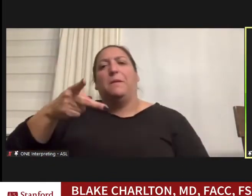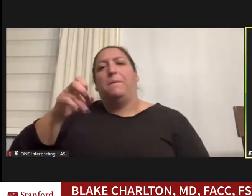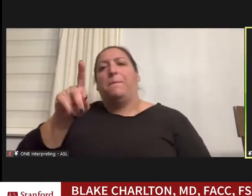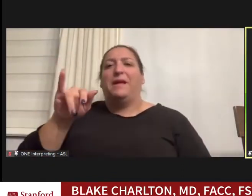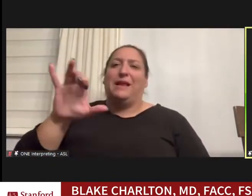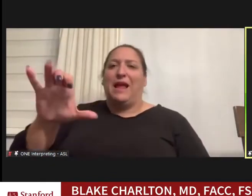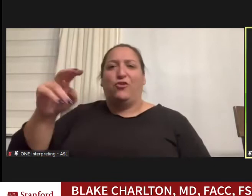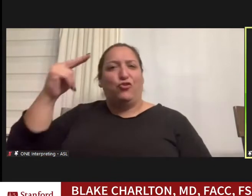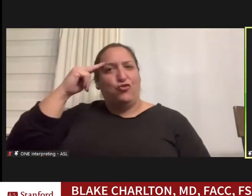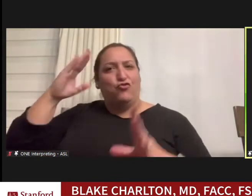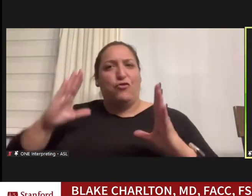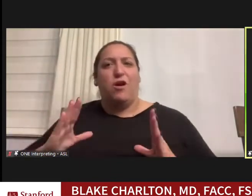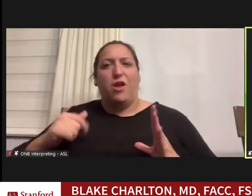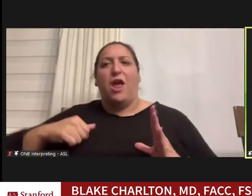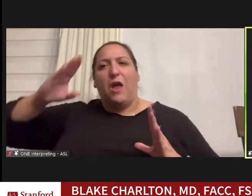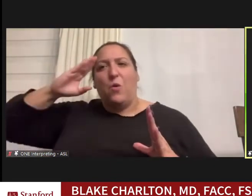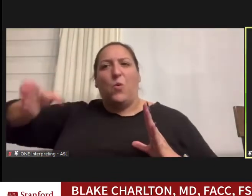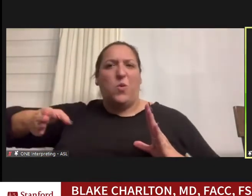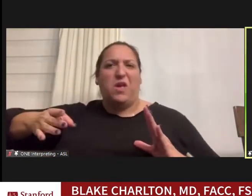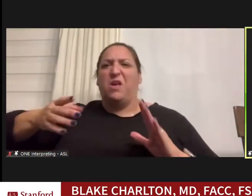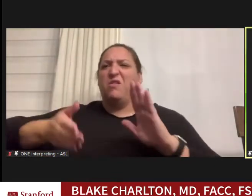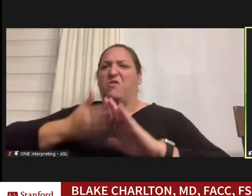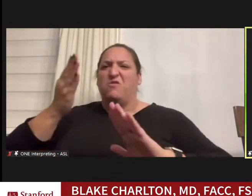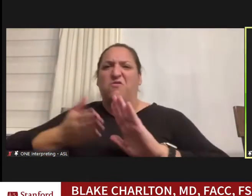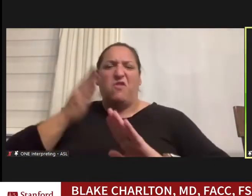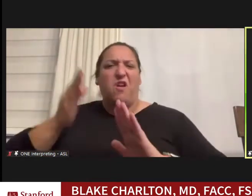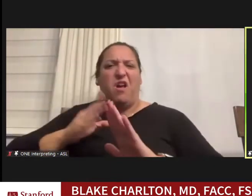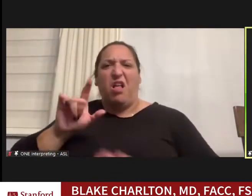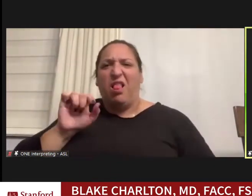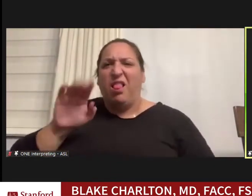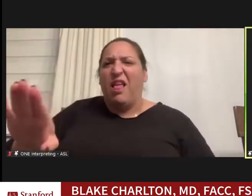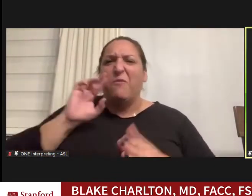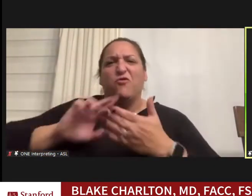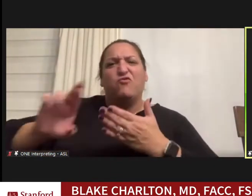and I was going to run a wet lab and do research on neuro- diversity